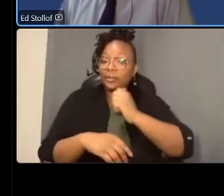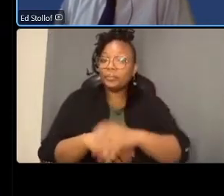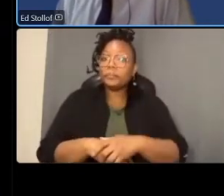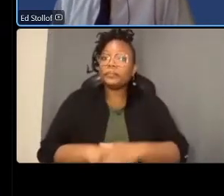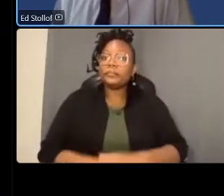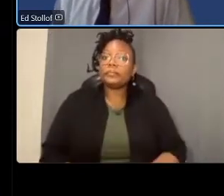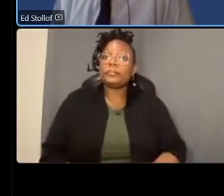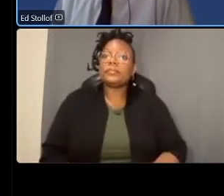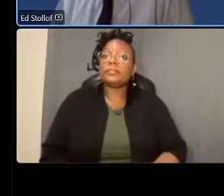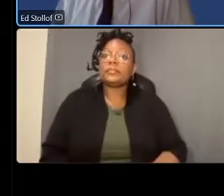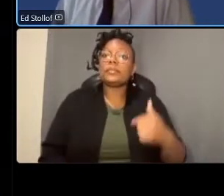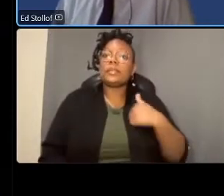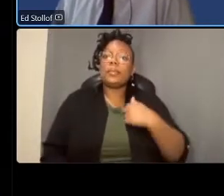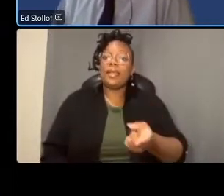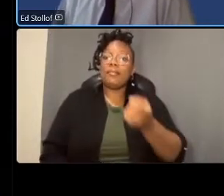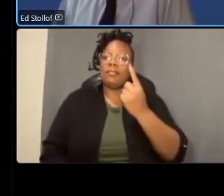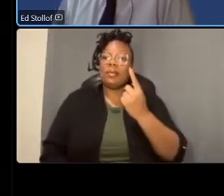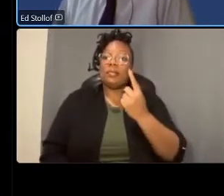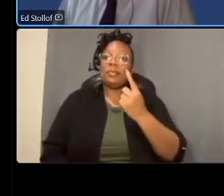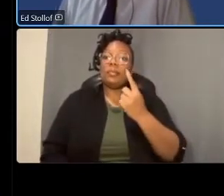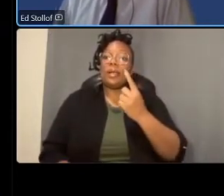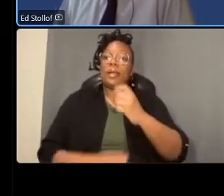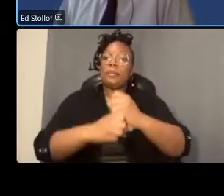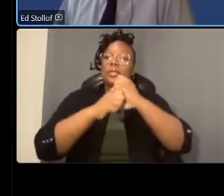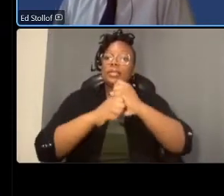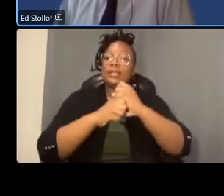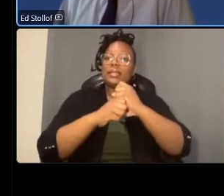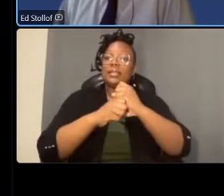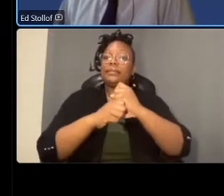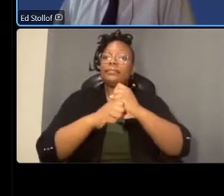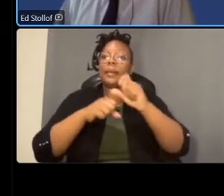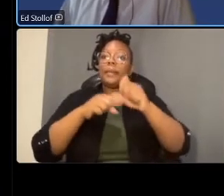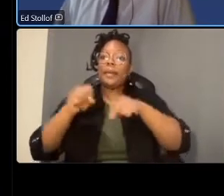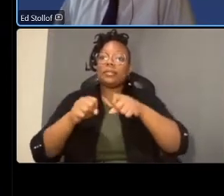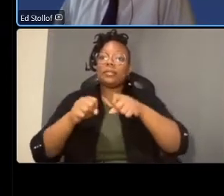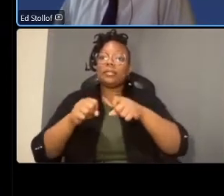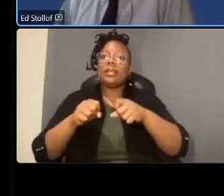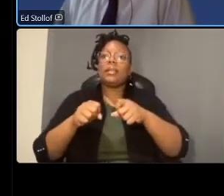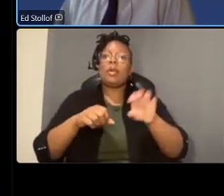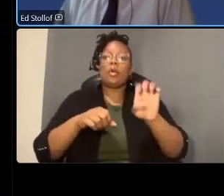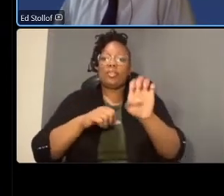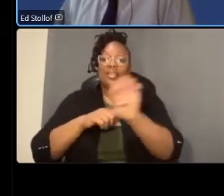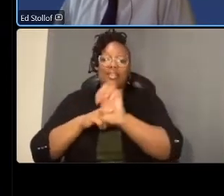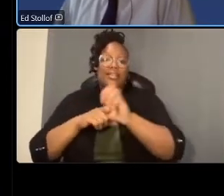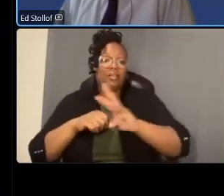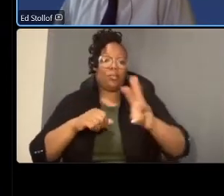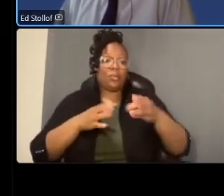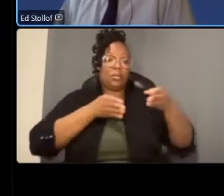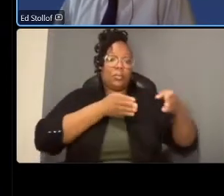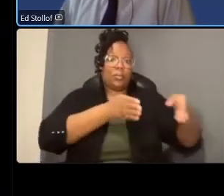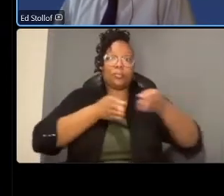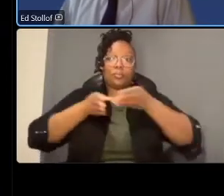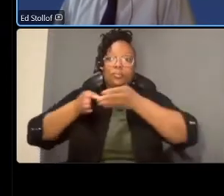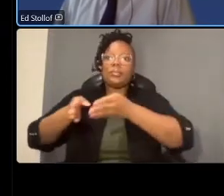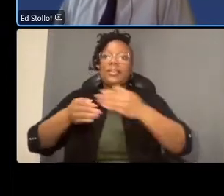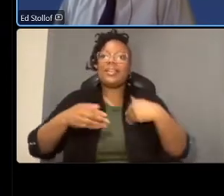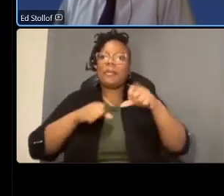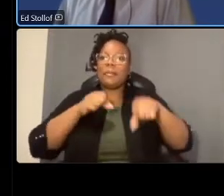have one way protected bicycle lanes located on the east and west sides of the street where